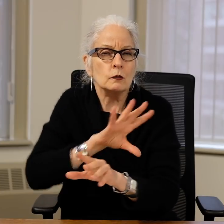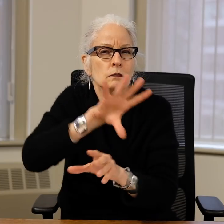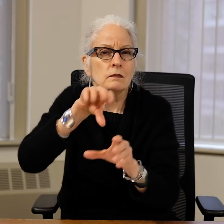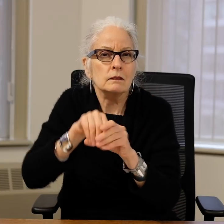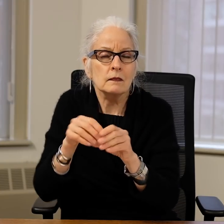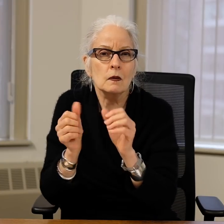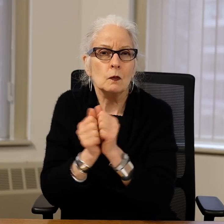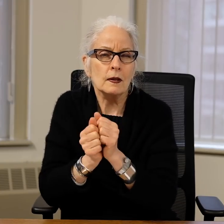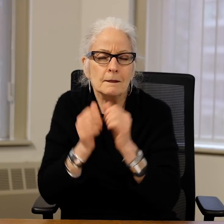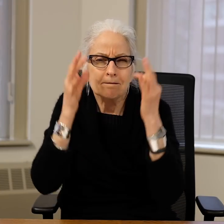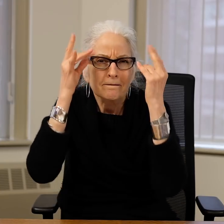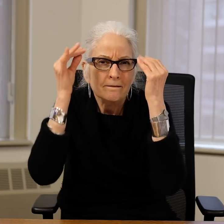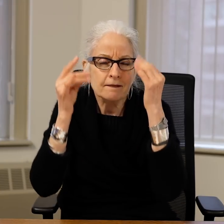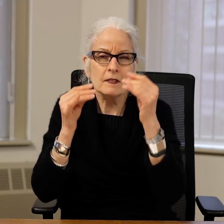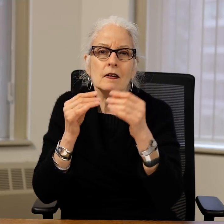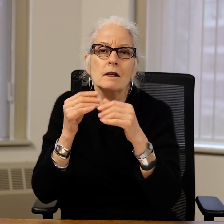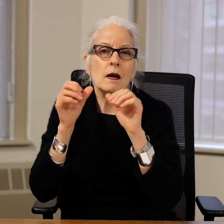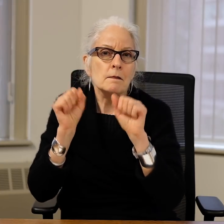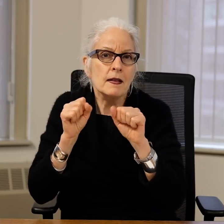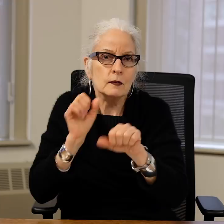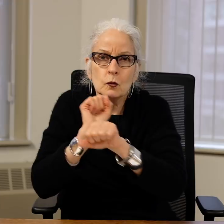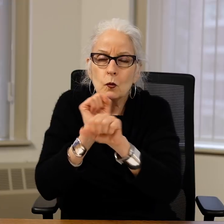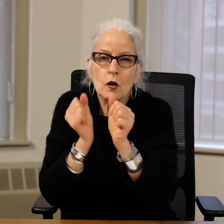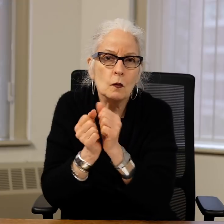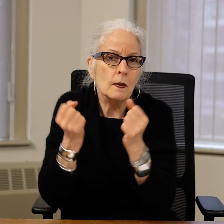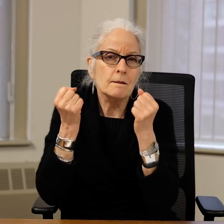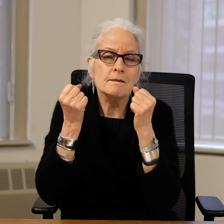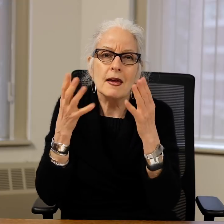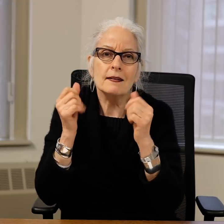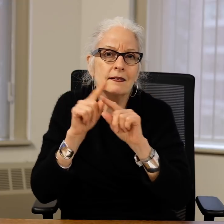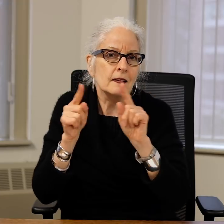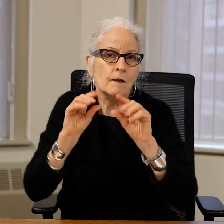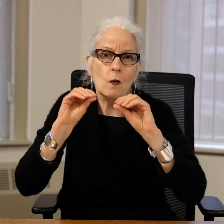The Commissioner will also be involved with and must think about the potential involvement